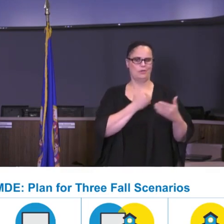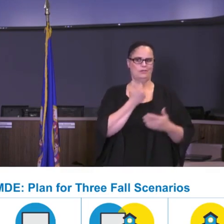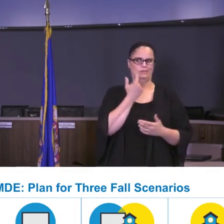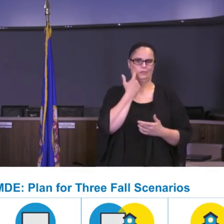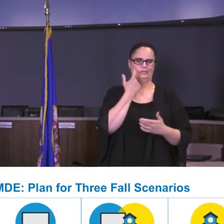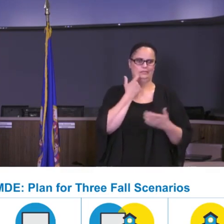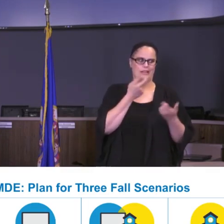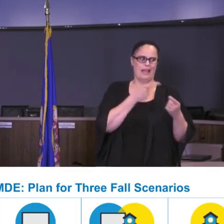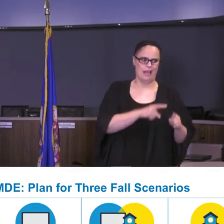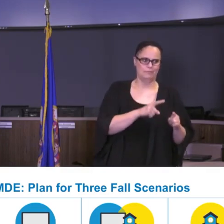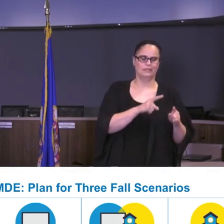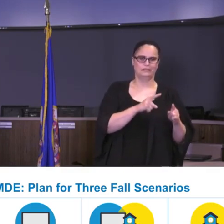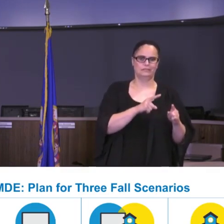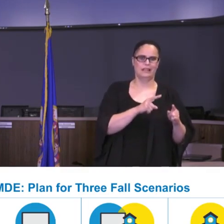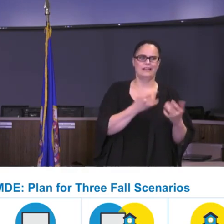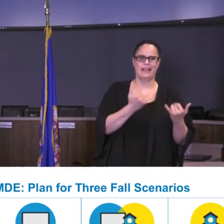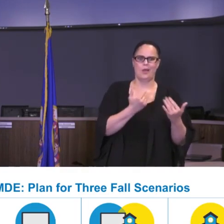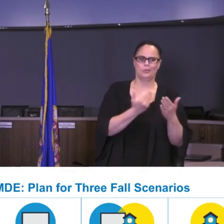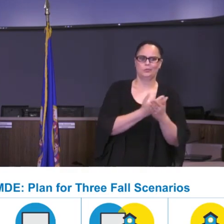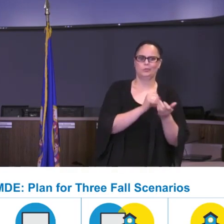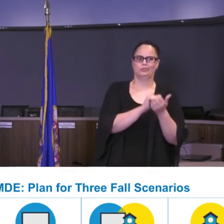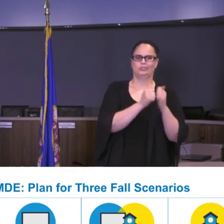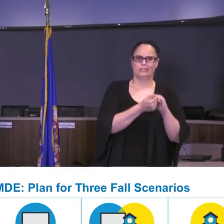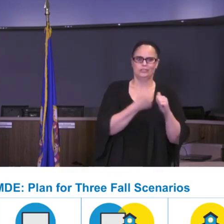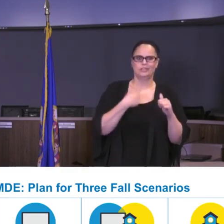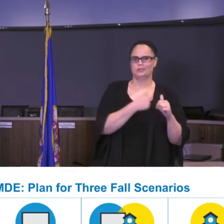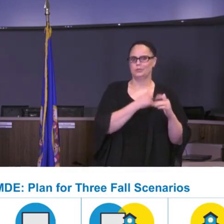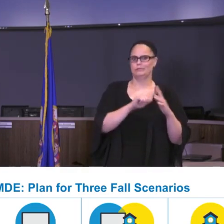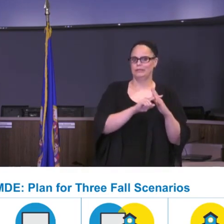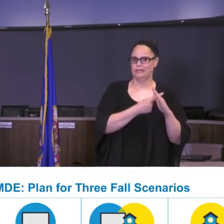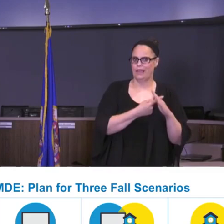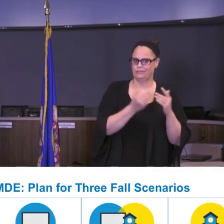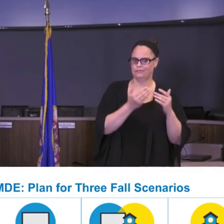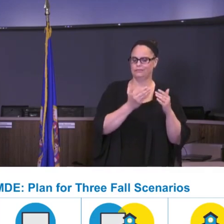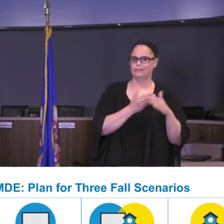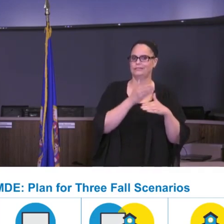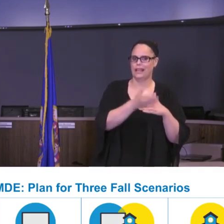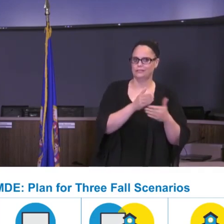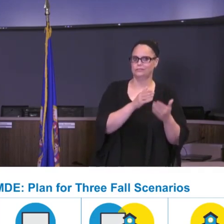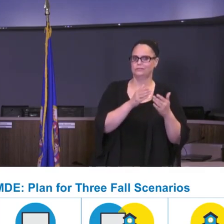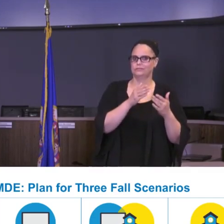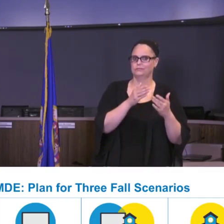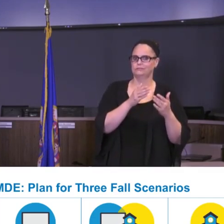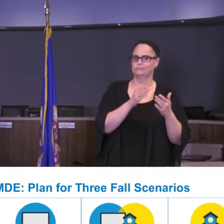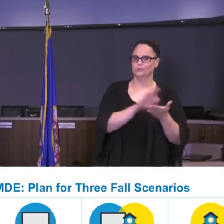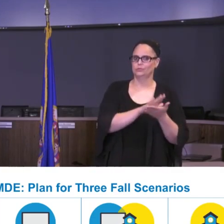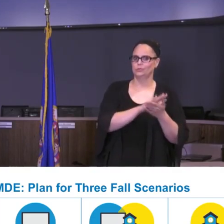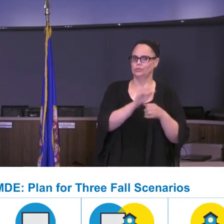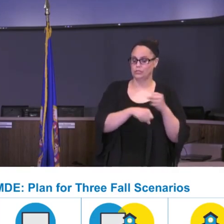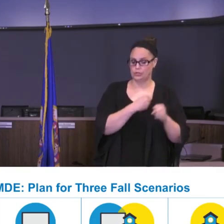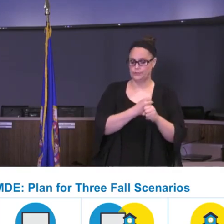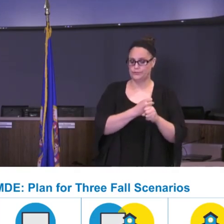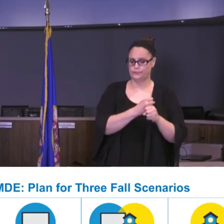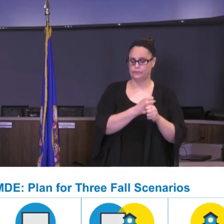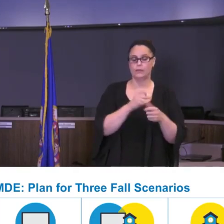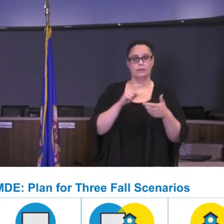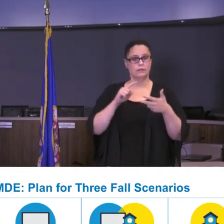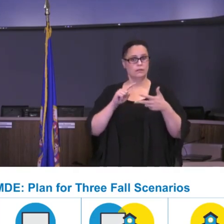distance learning that we might experience as we begin this upcoming school year. The other scenario was traditional